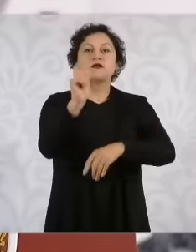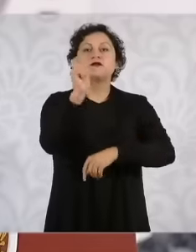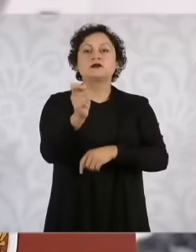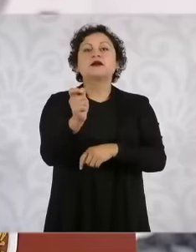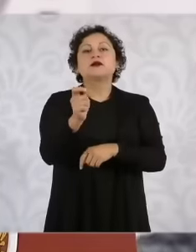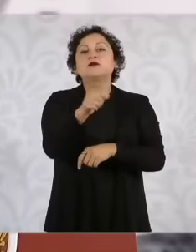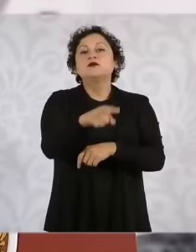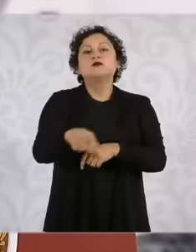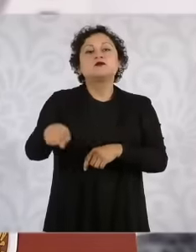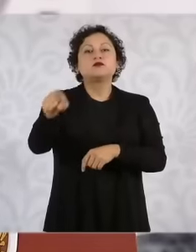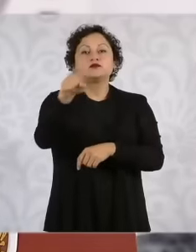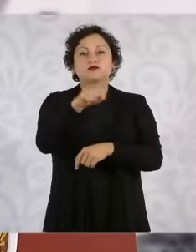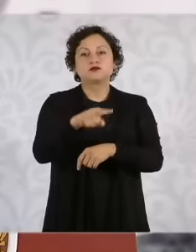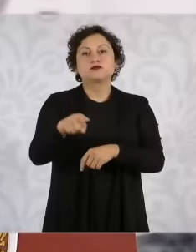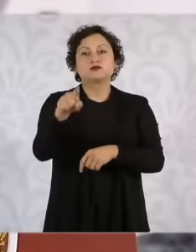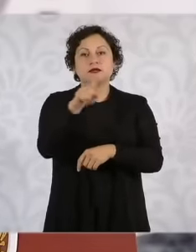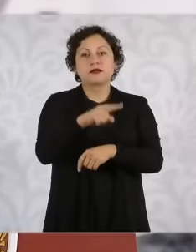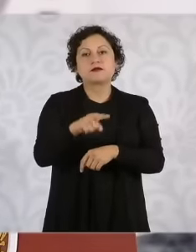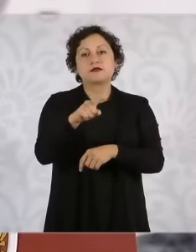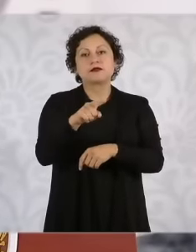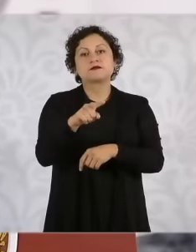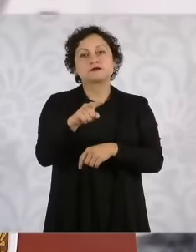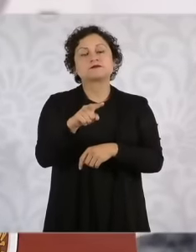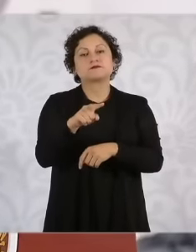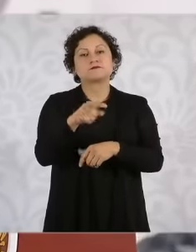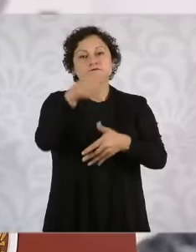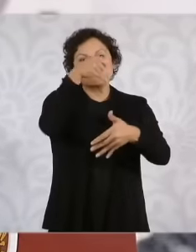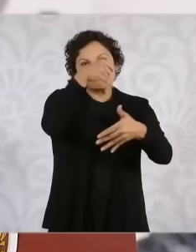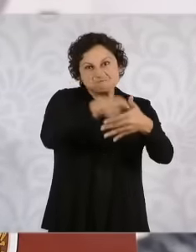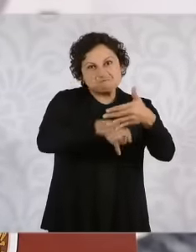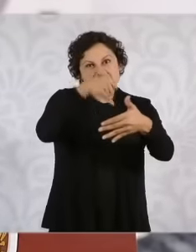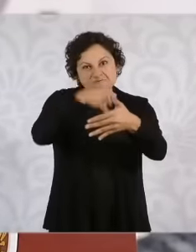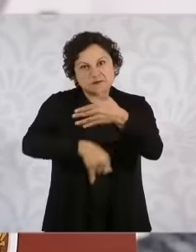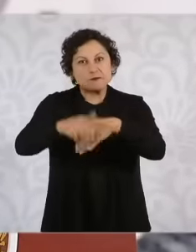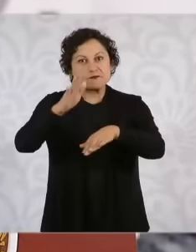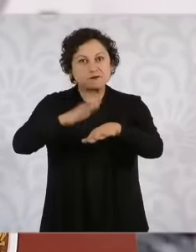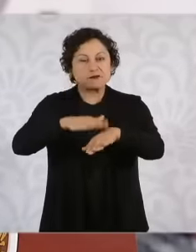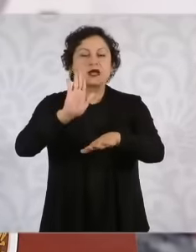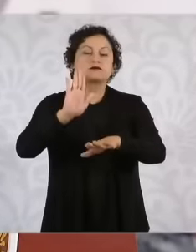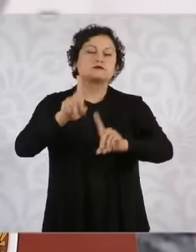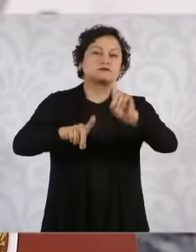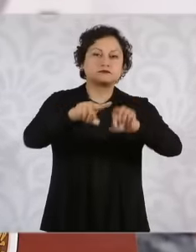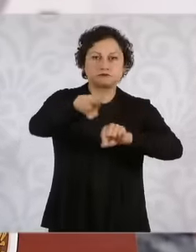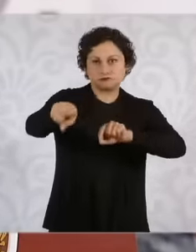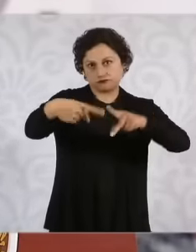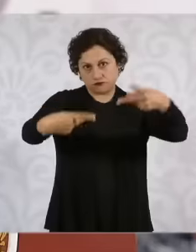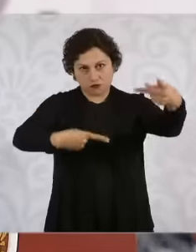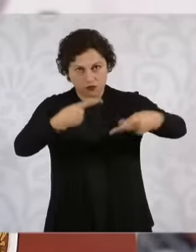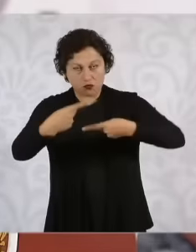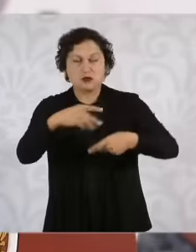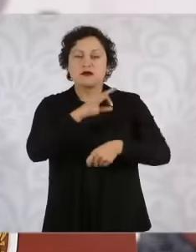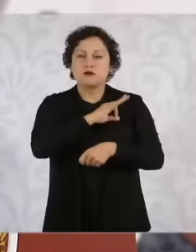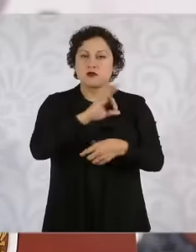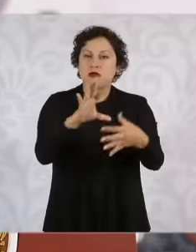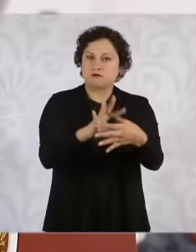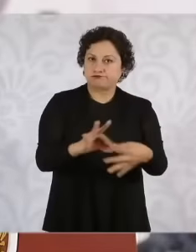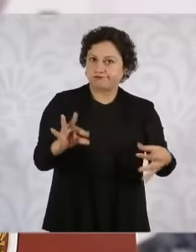can explain in detail according to the questions that you ask us the first thing